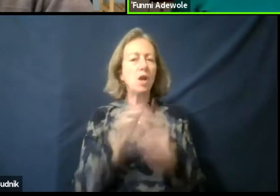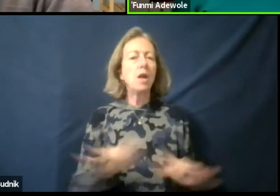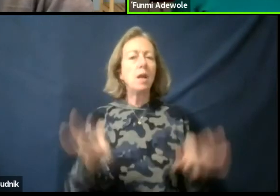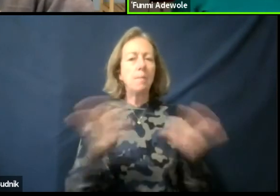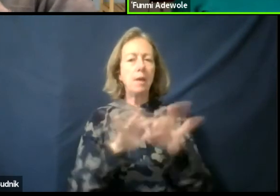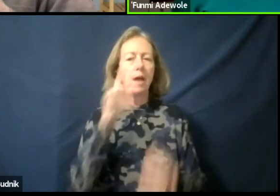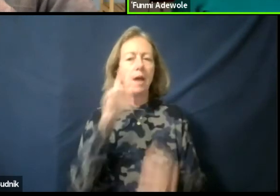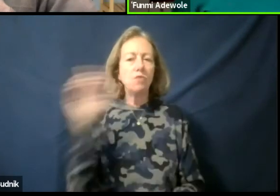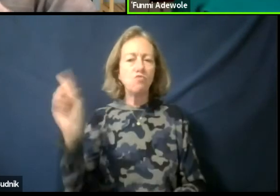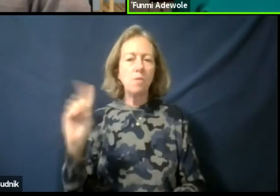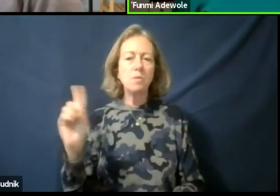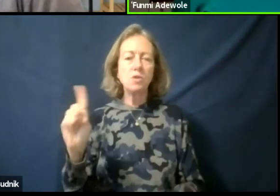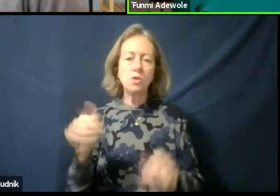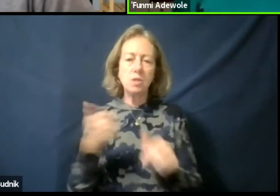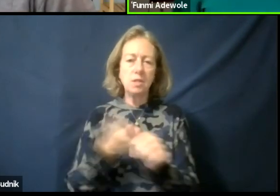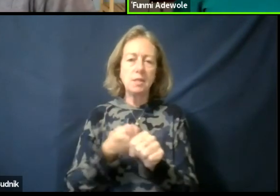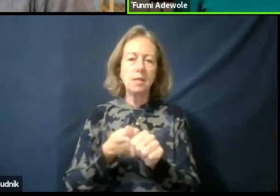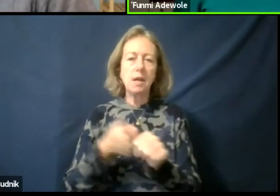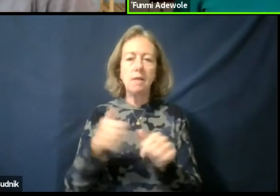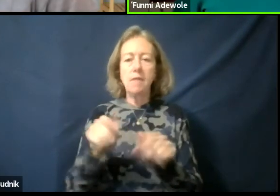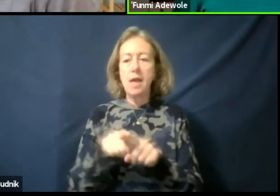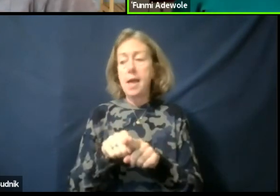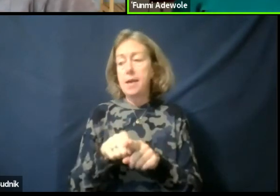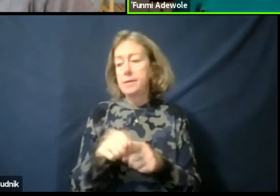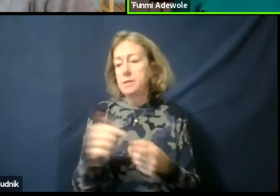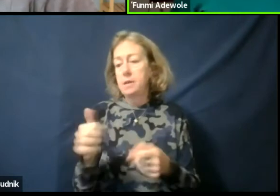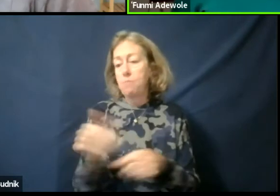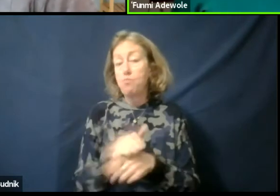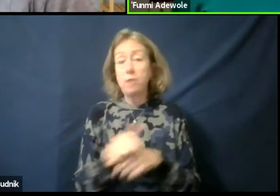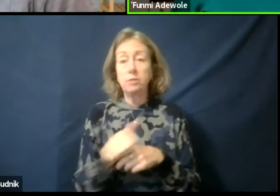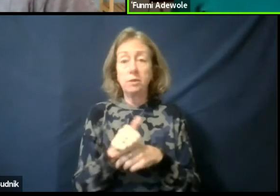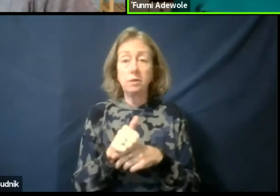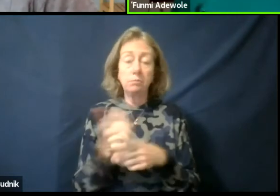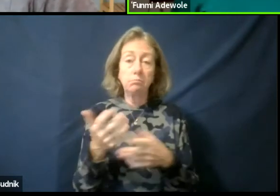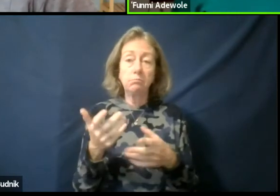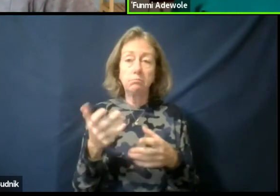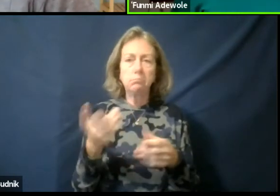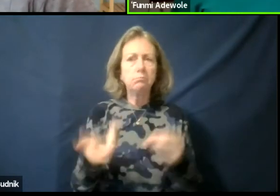as a practice has increased with the fact